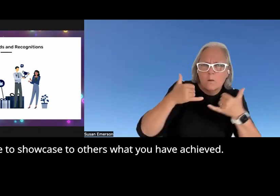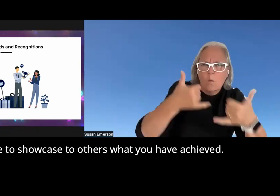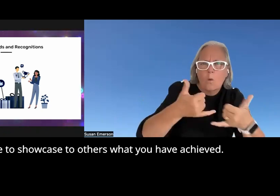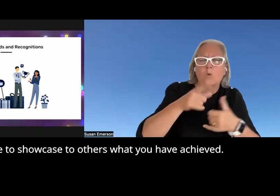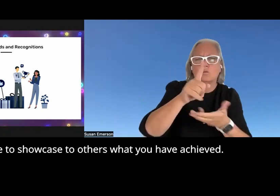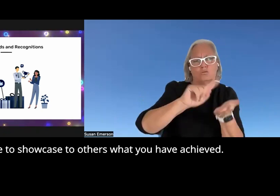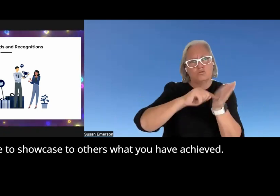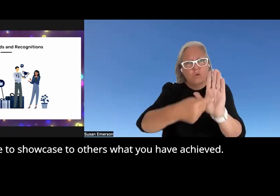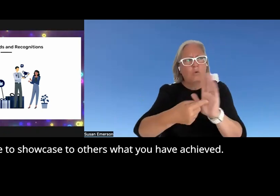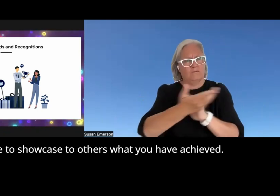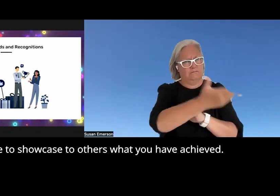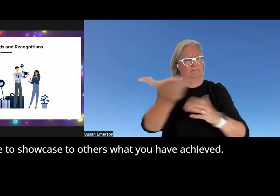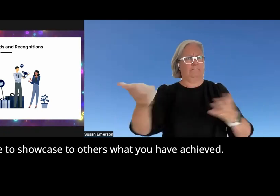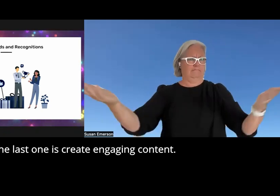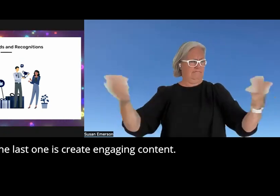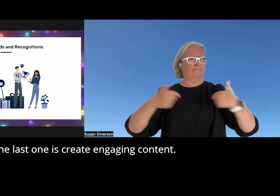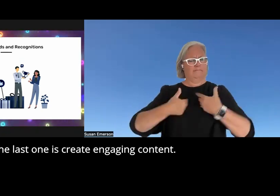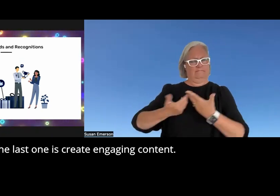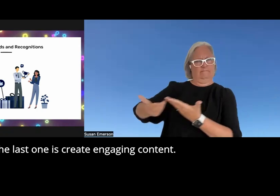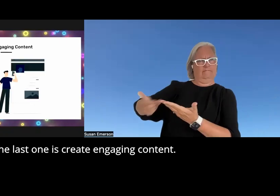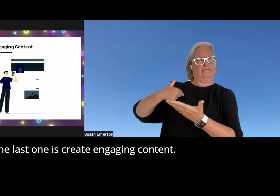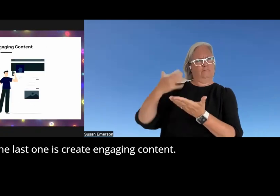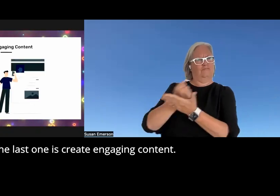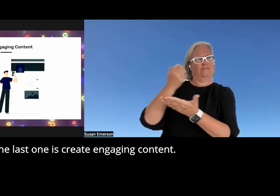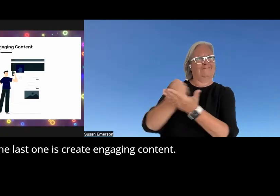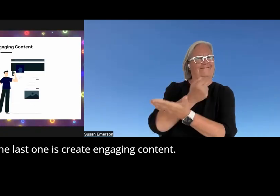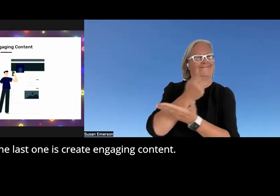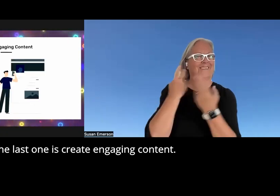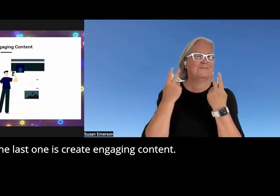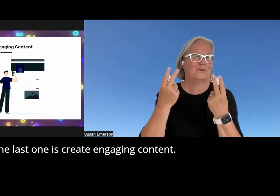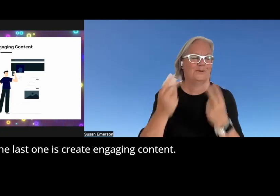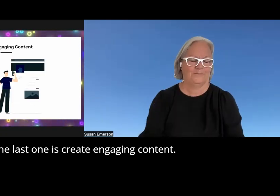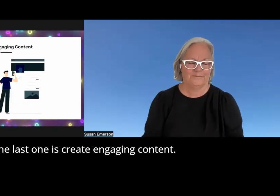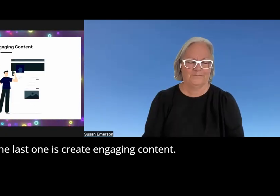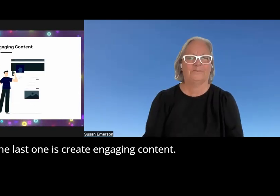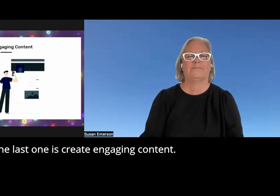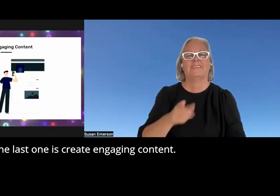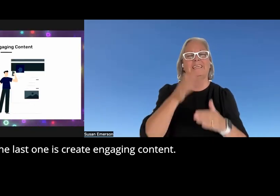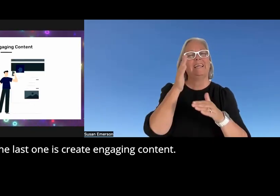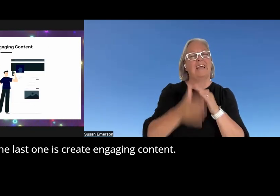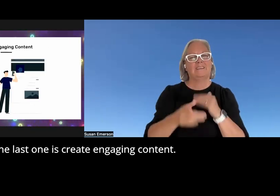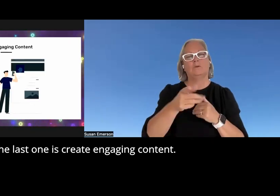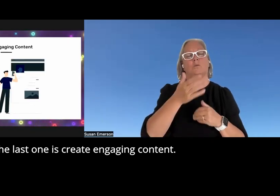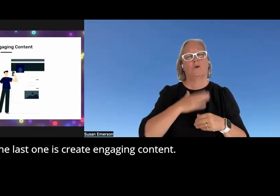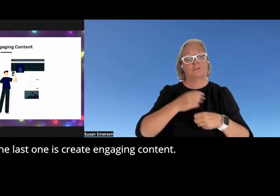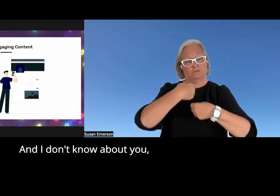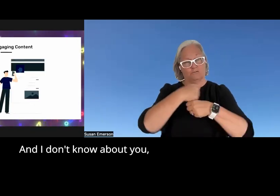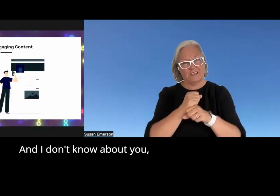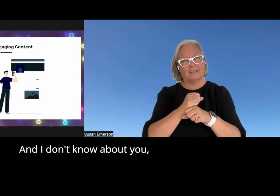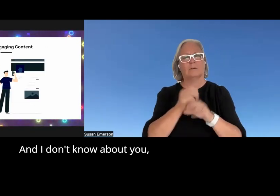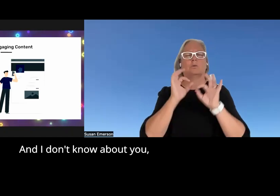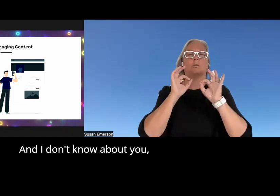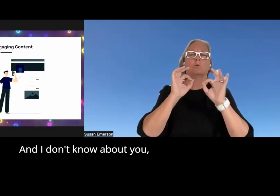others what you have achieved the last one is create engaging content and I don't know about